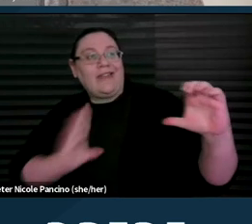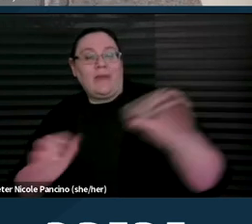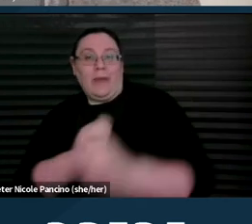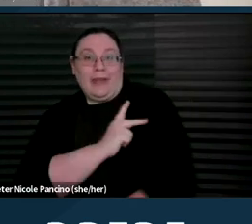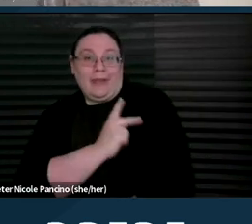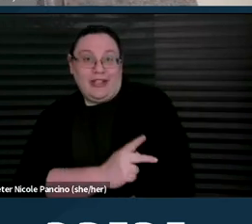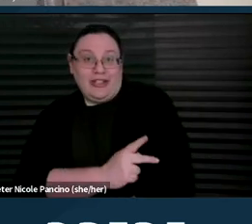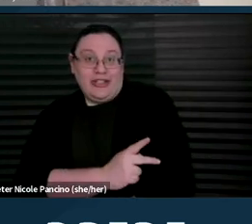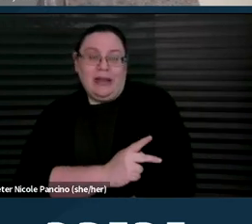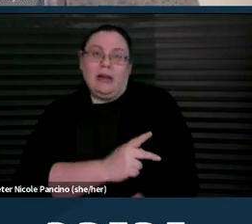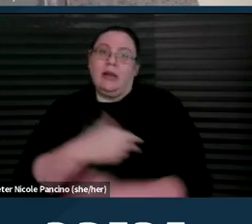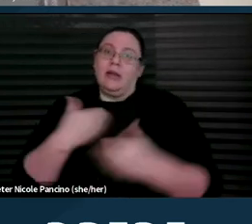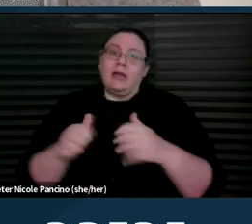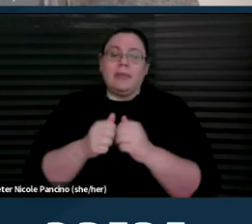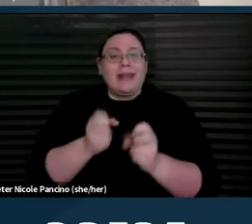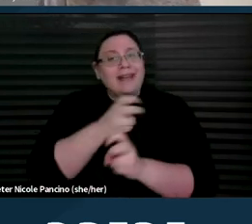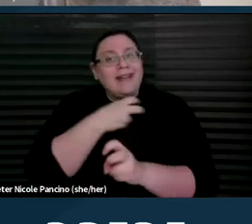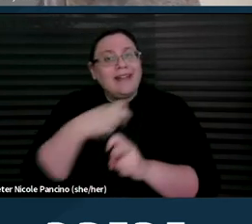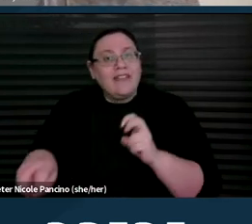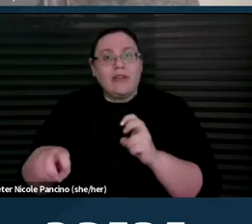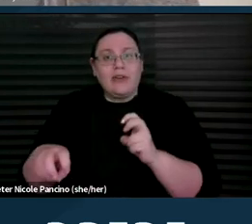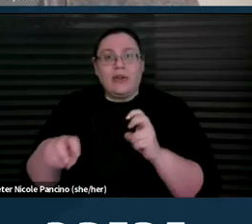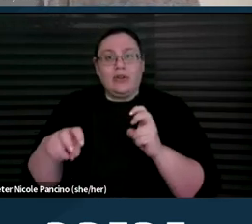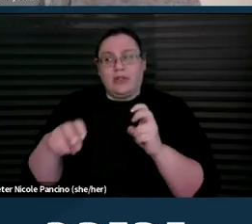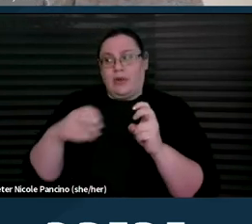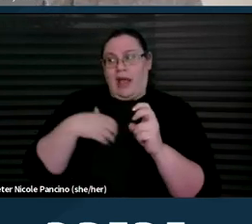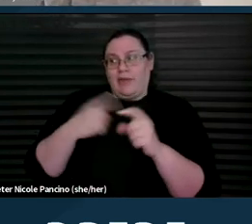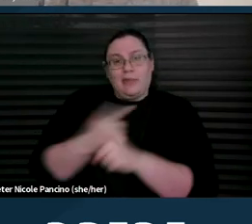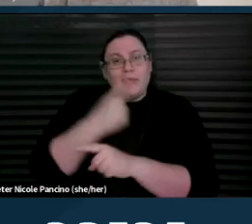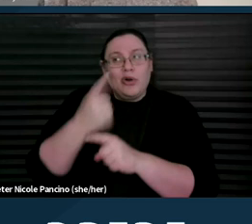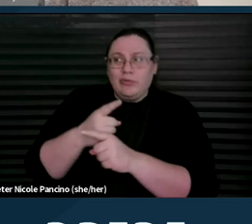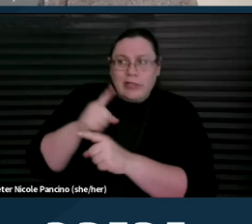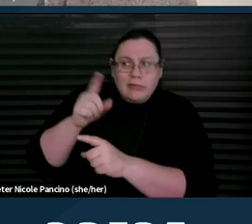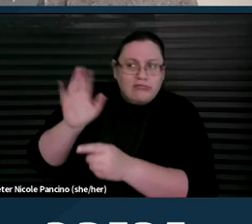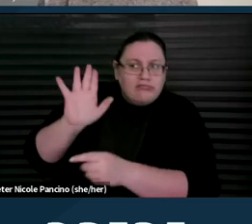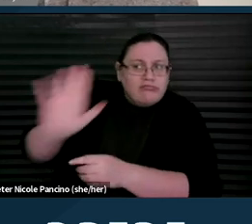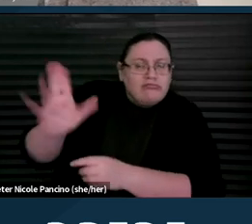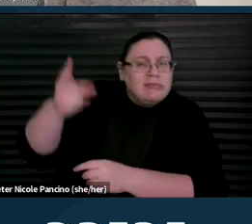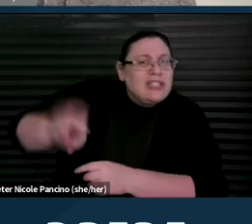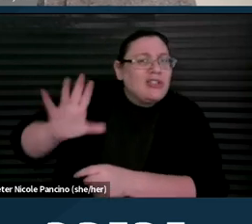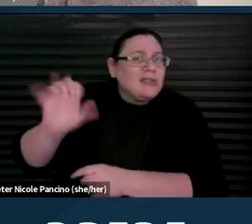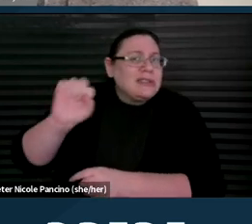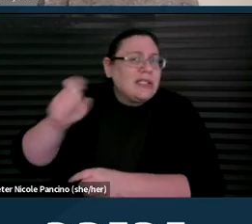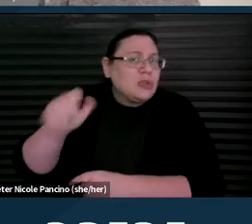which can make it really hard to take an appropriate sexual history and can also cause privacy problems.